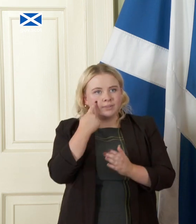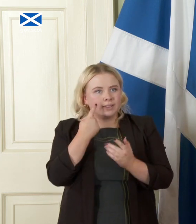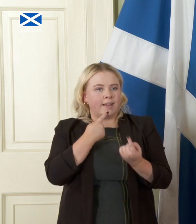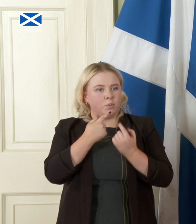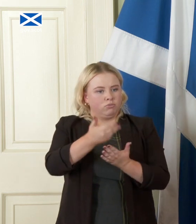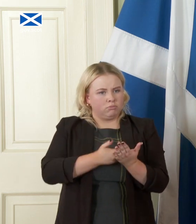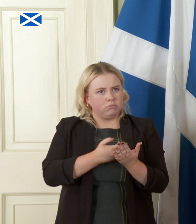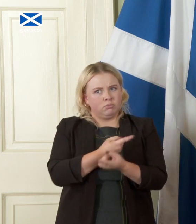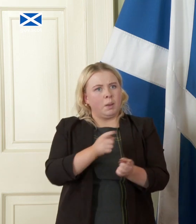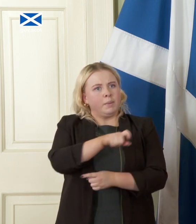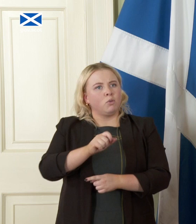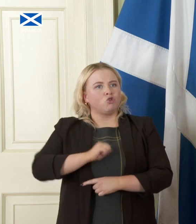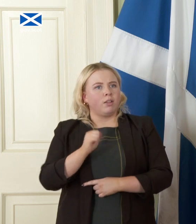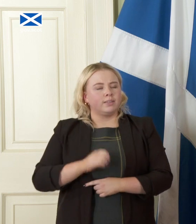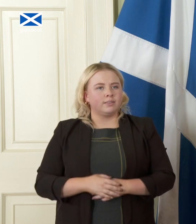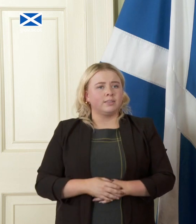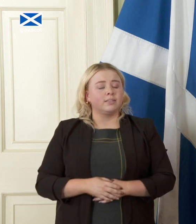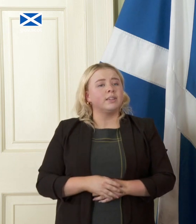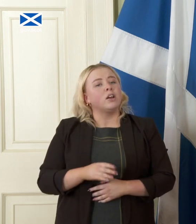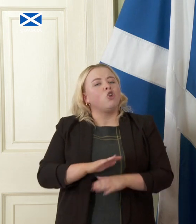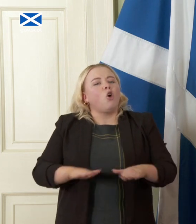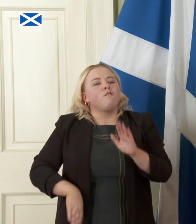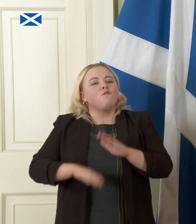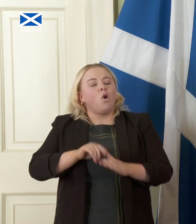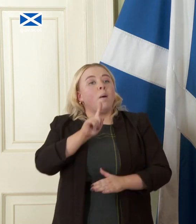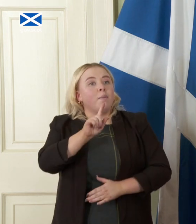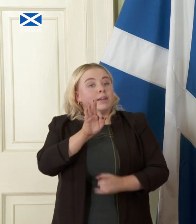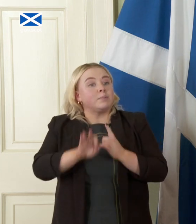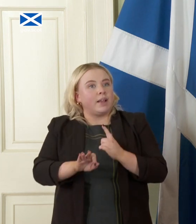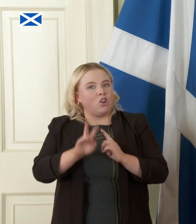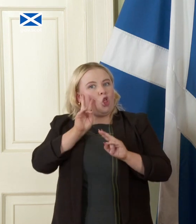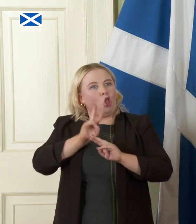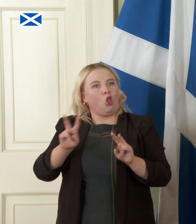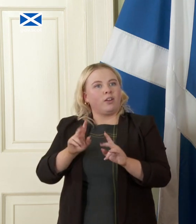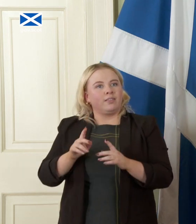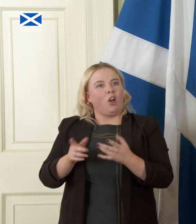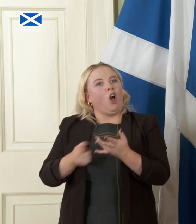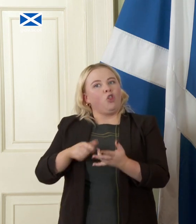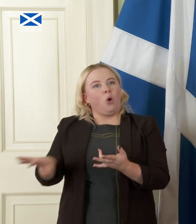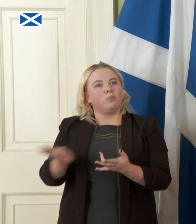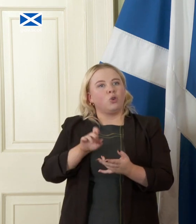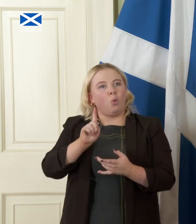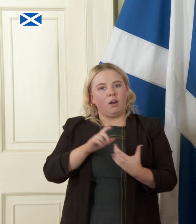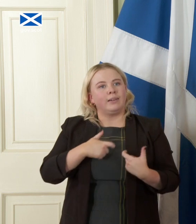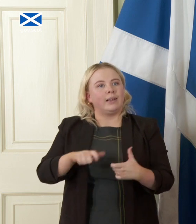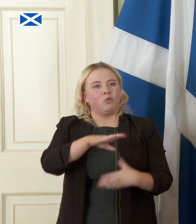entirely but particularly given the alternative of continuing part of a dysfunctional UK economy